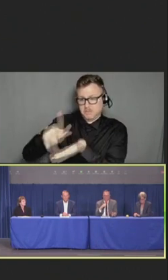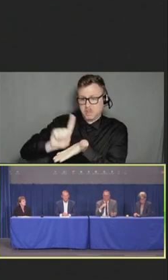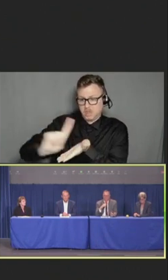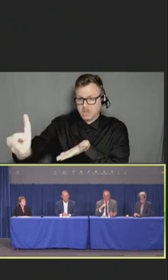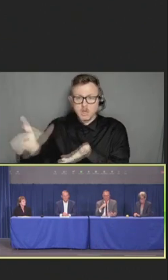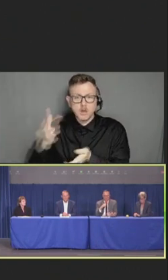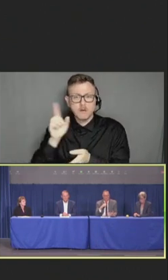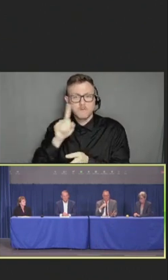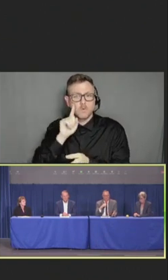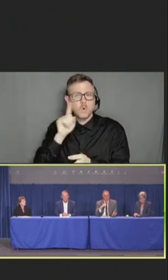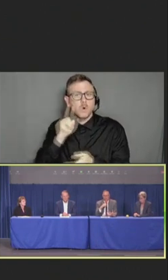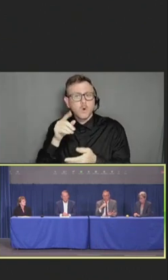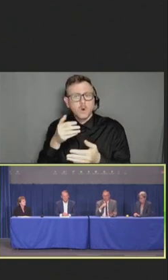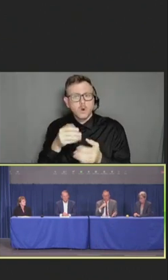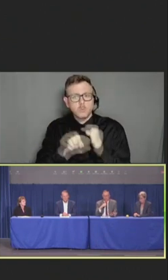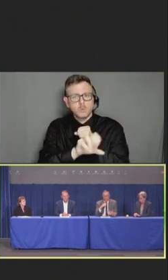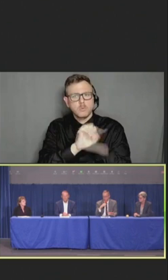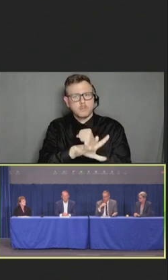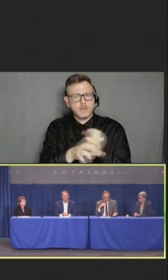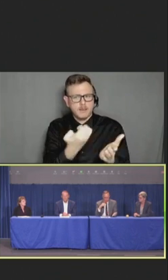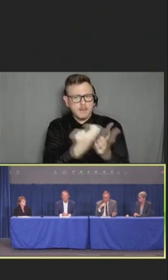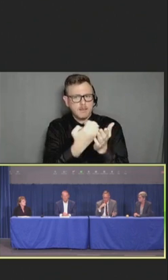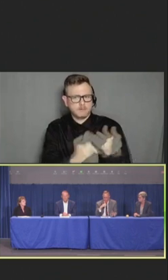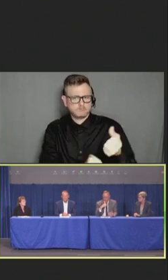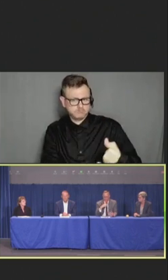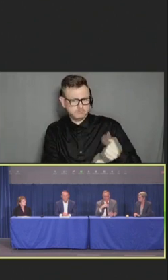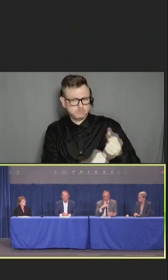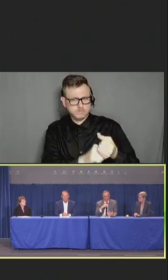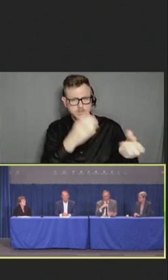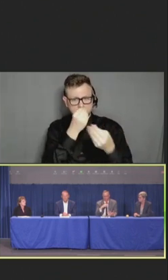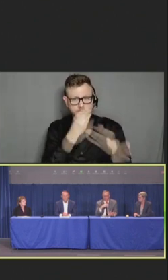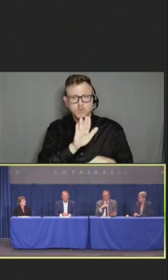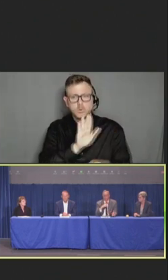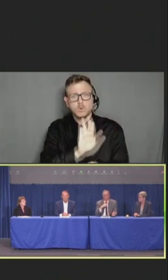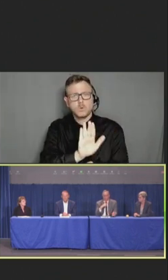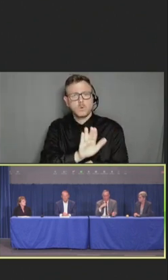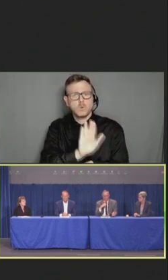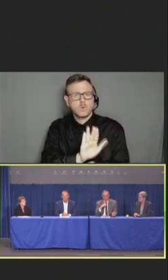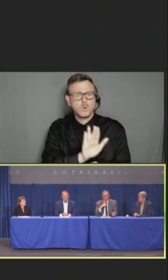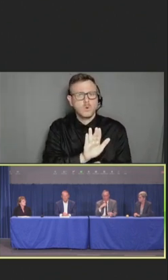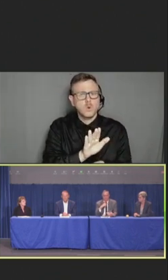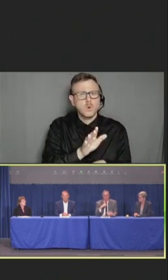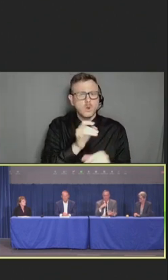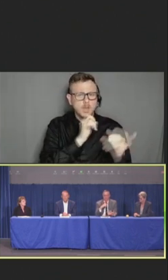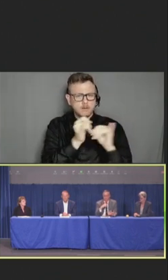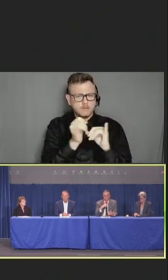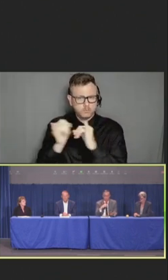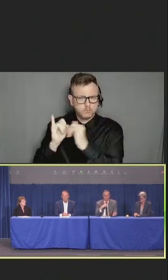And I think in her multiple interviews has pointed out, I think it's like 30 states,